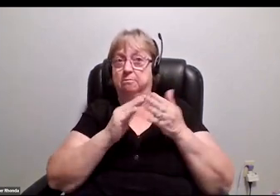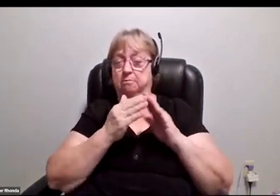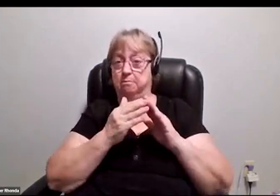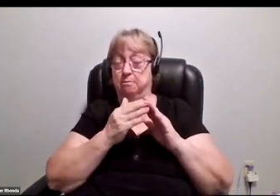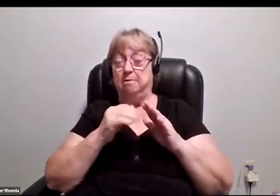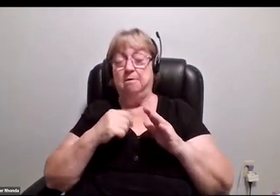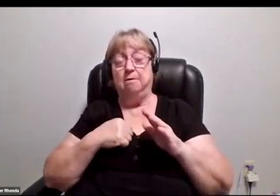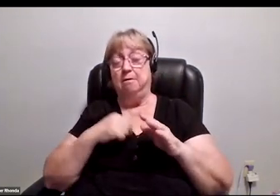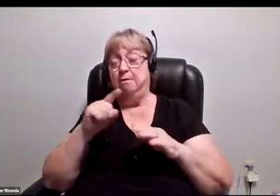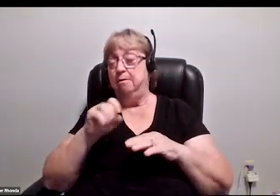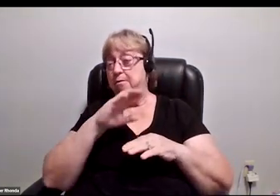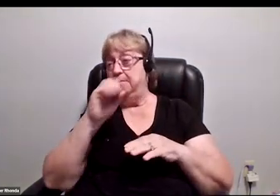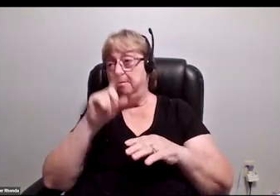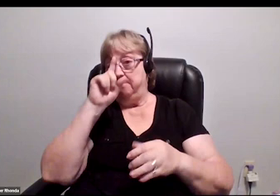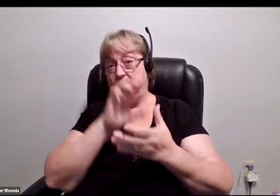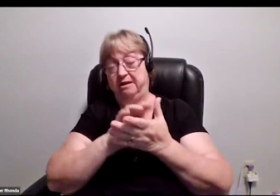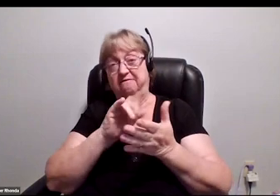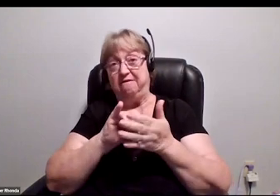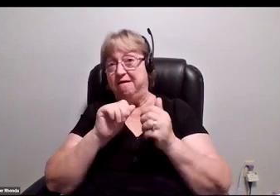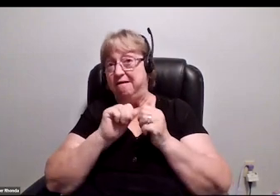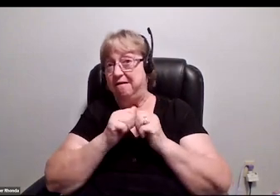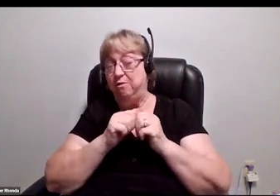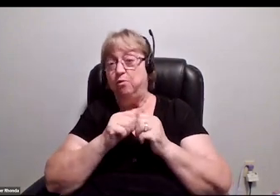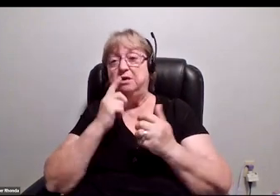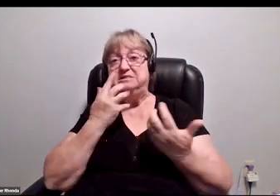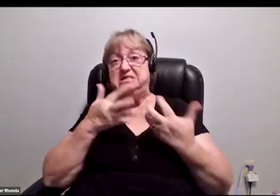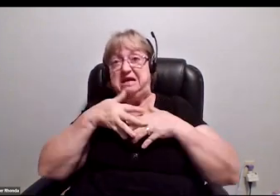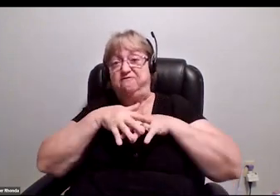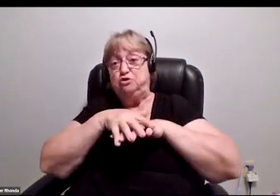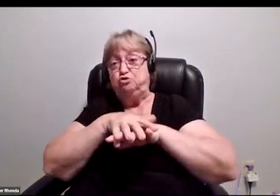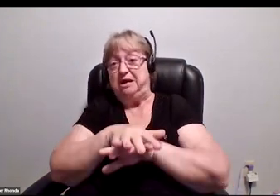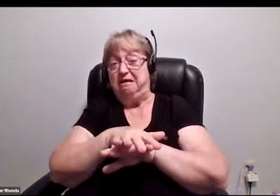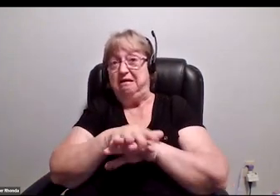I 100% believe that the way we do it is infiltrating the system. I recognize